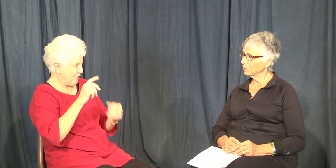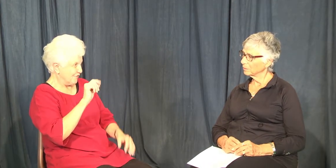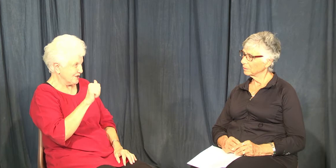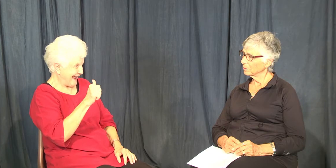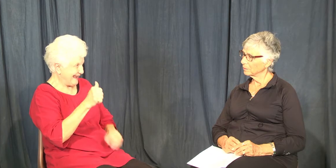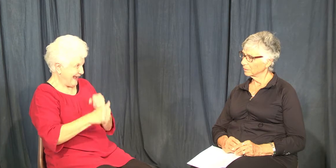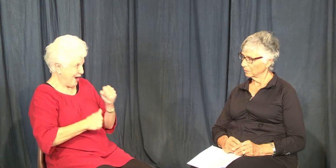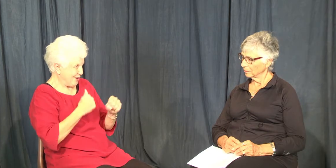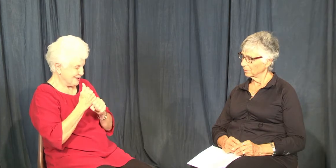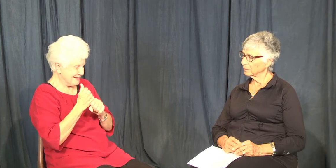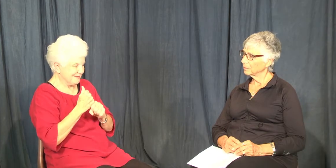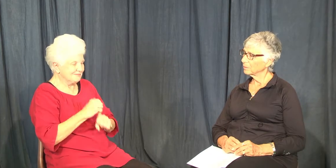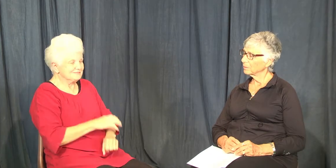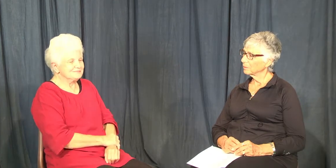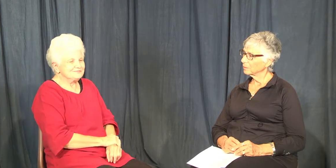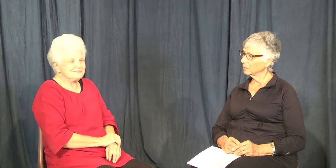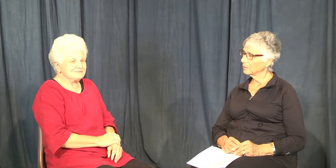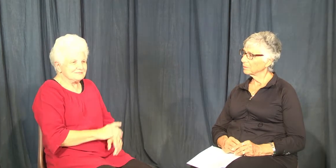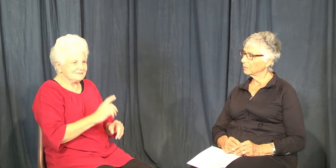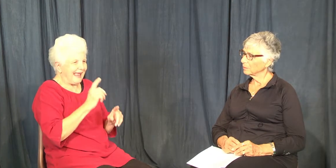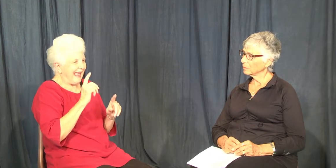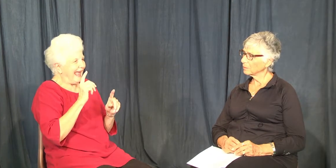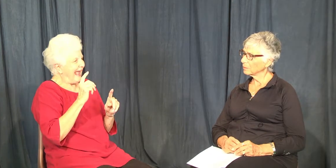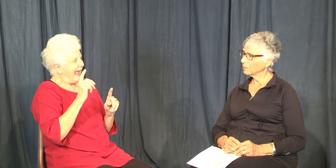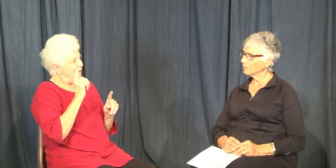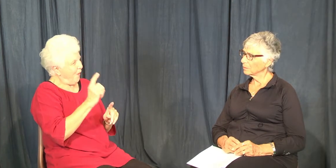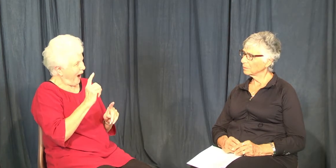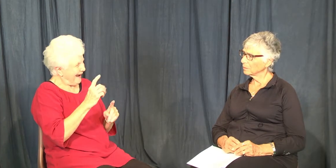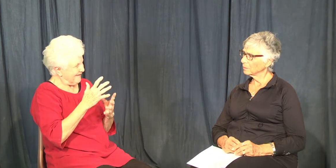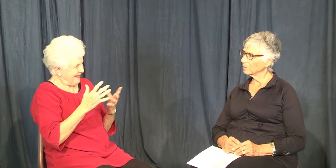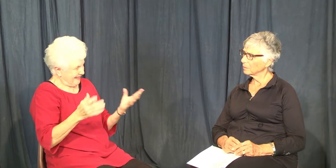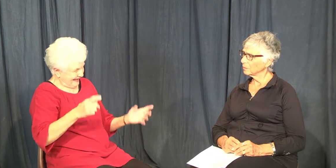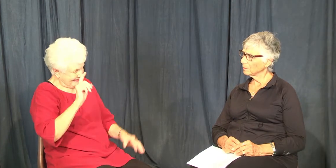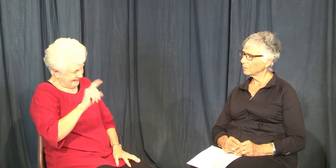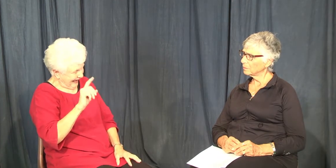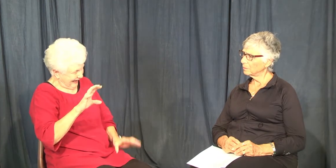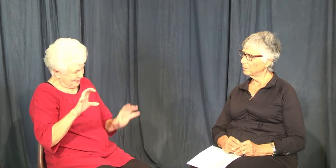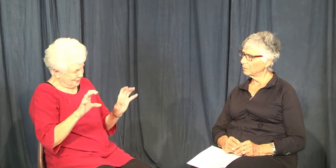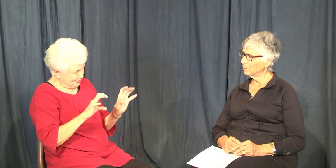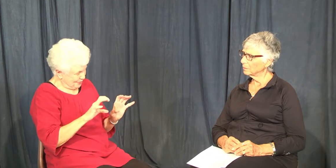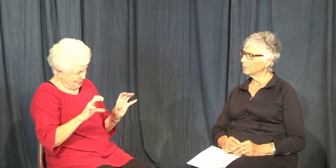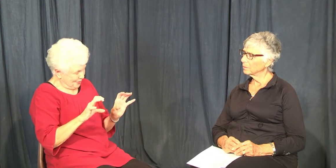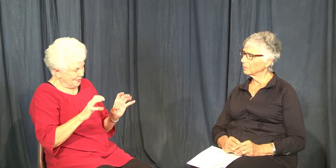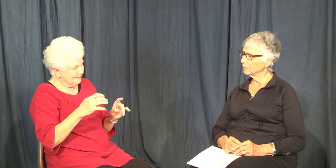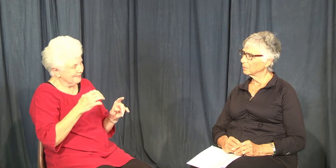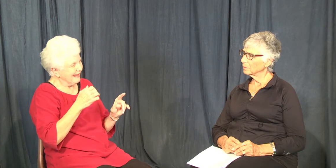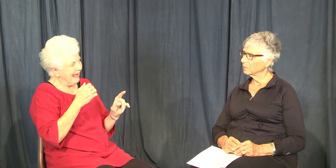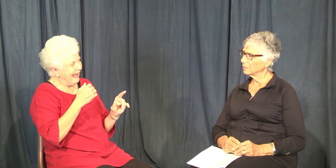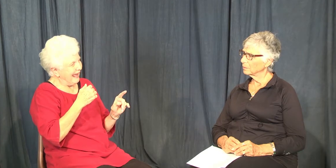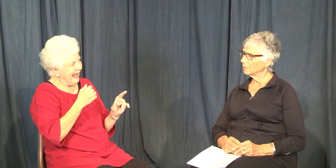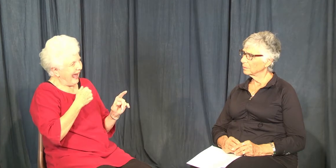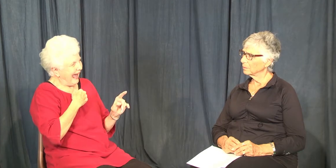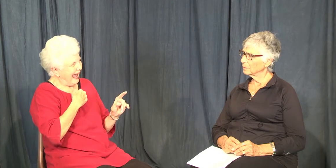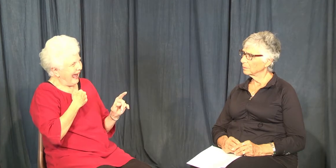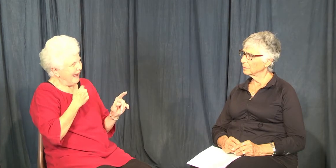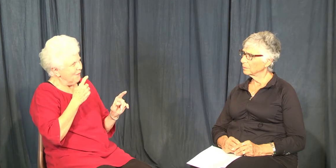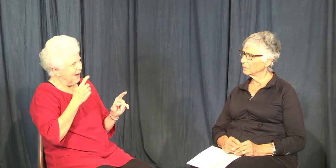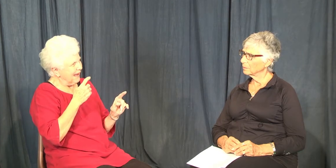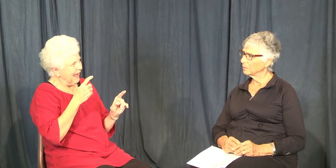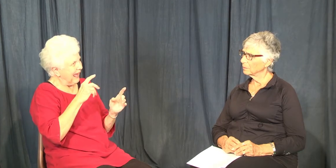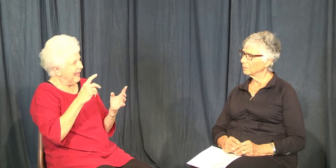lived there for 10 years. One thing there that I had to do, one of my responsibilities,